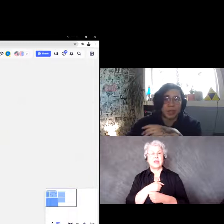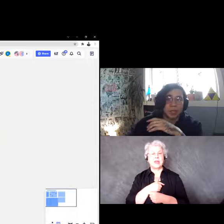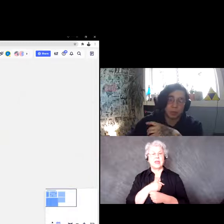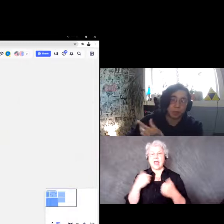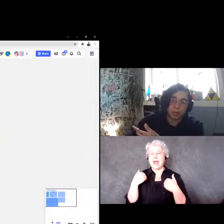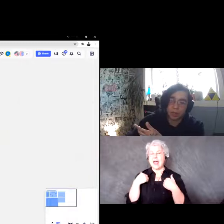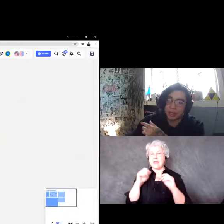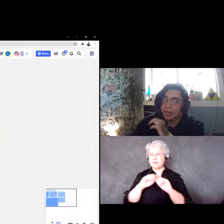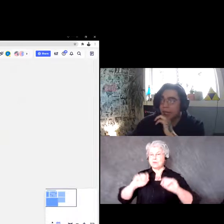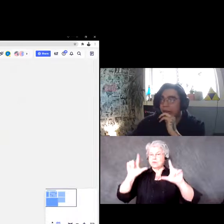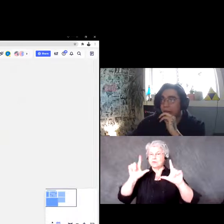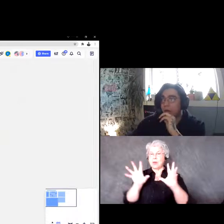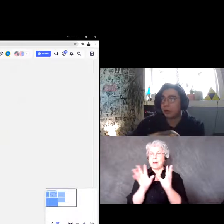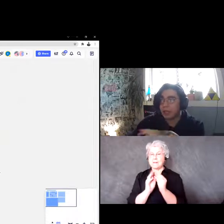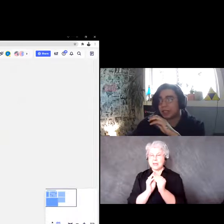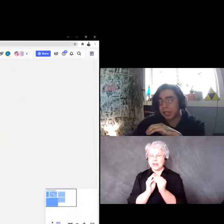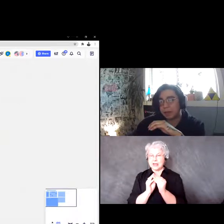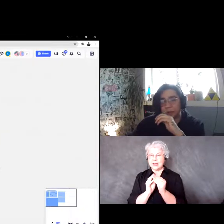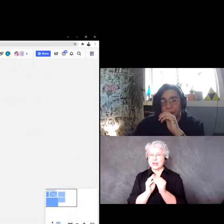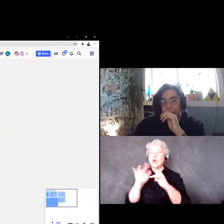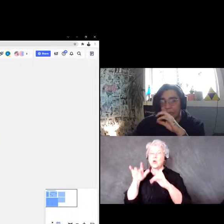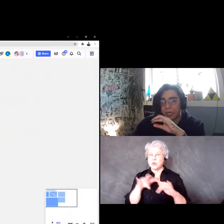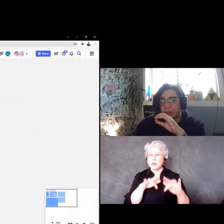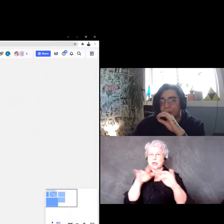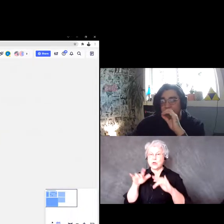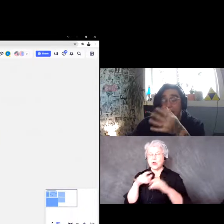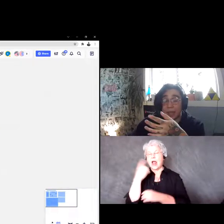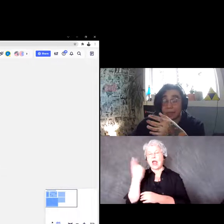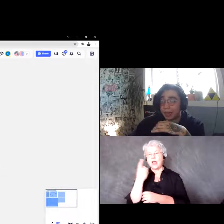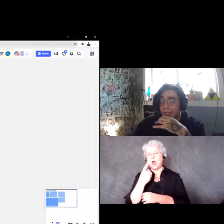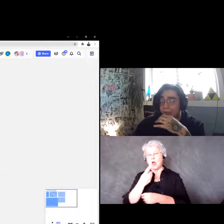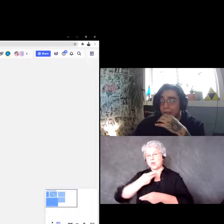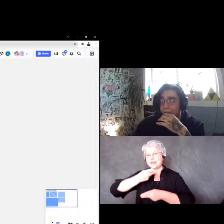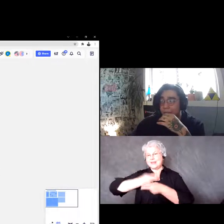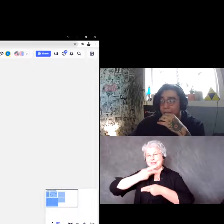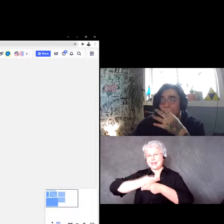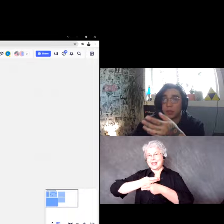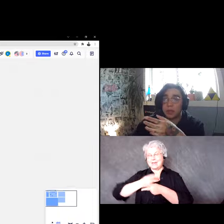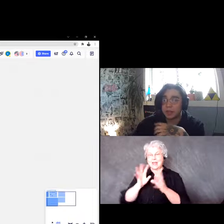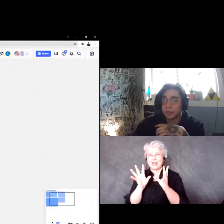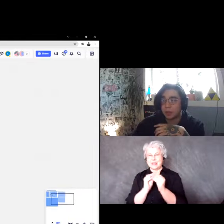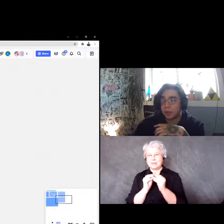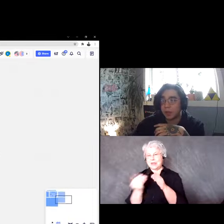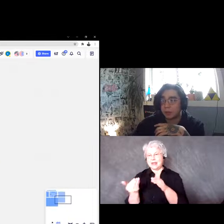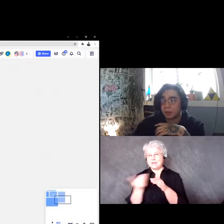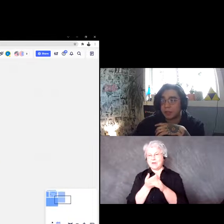and recorded it, I would always save the meeting file and upload it to the Miro board afterwards.